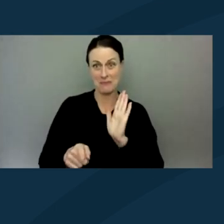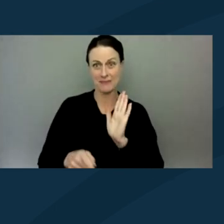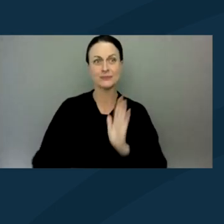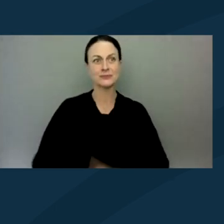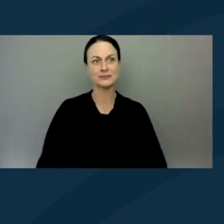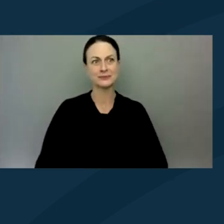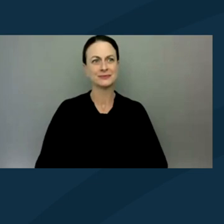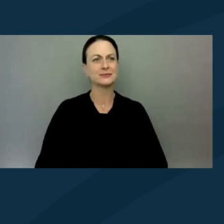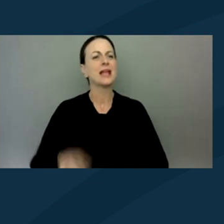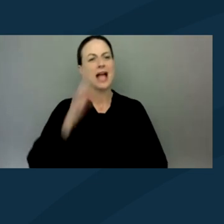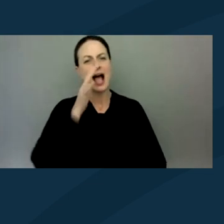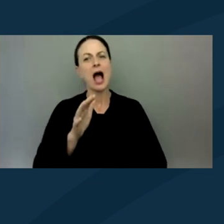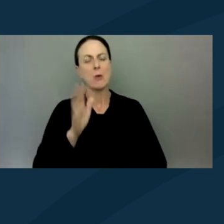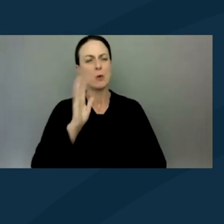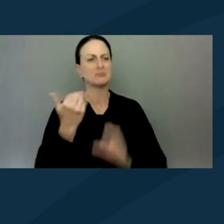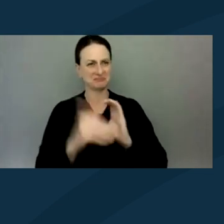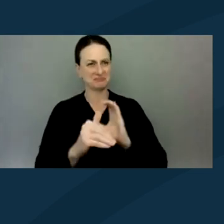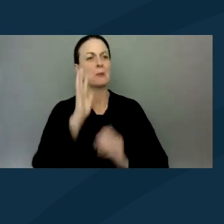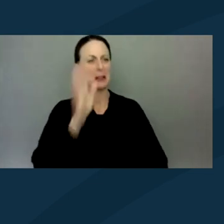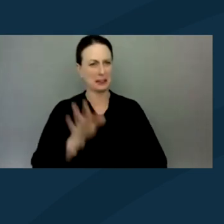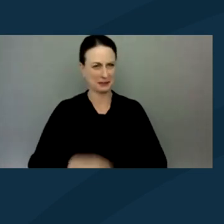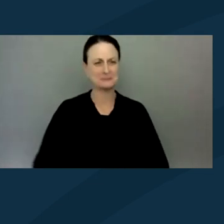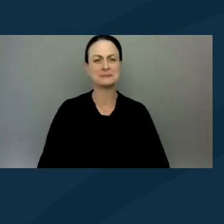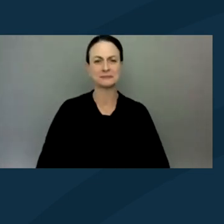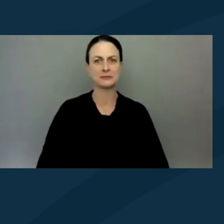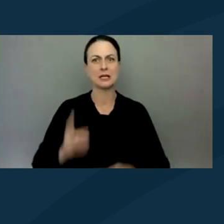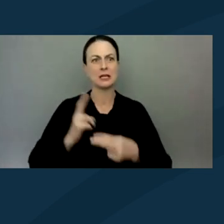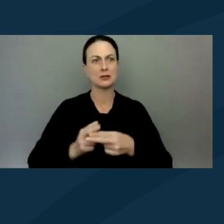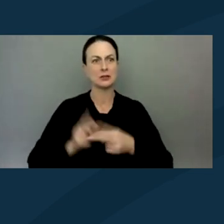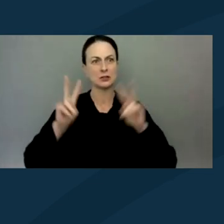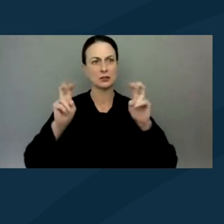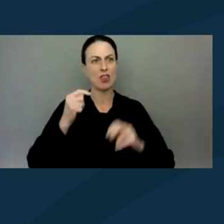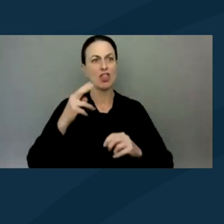I'm gonna send you that. Okay. It's called the Rolling Activist Guide